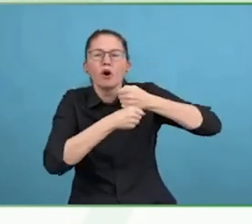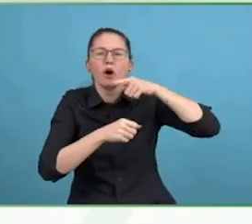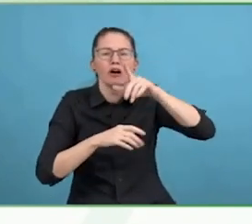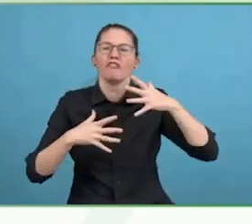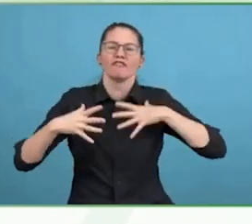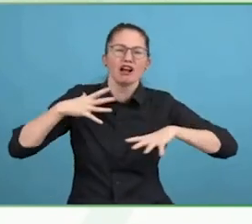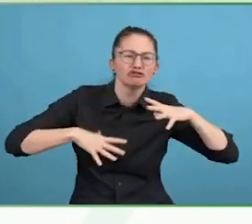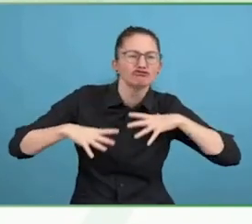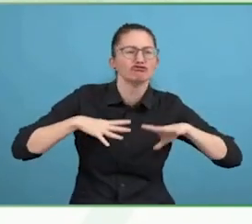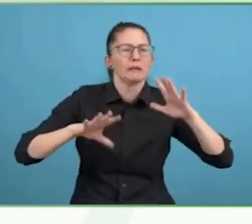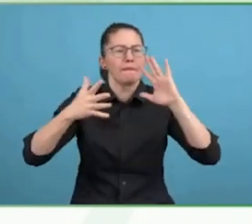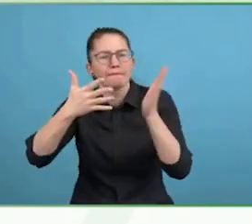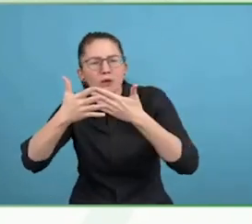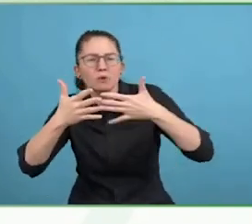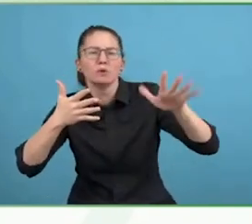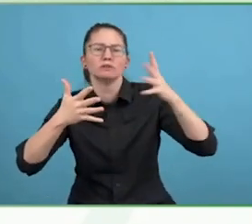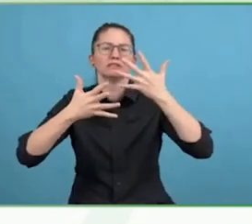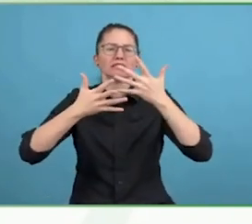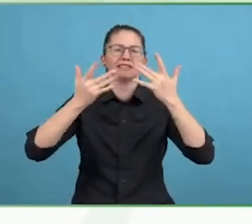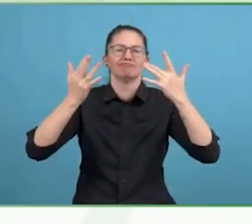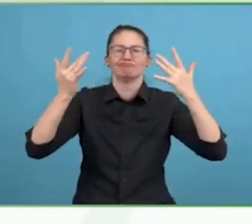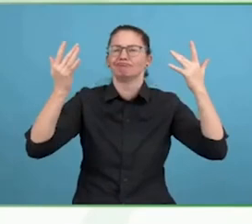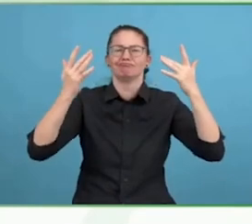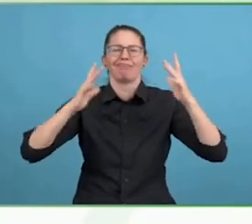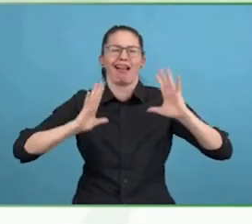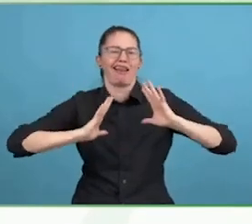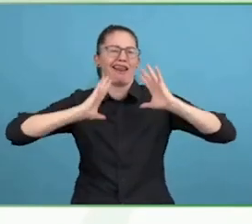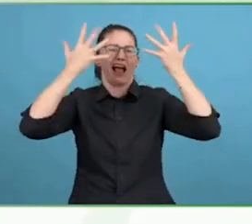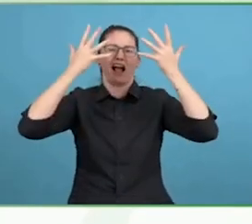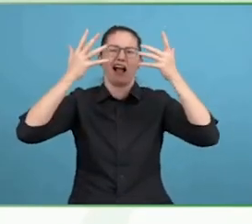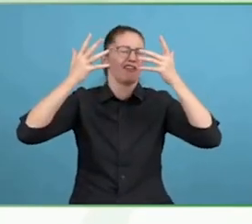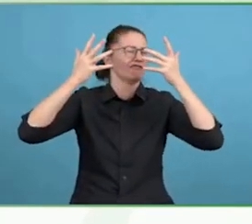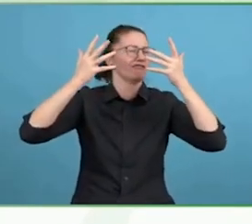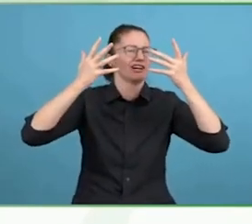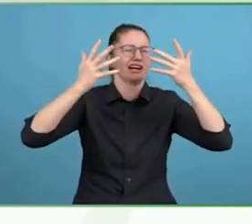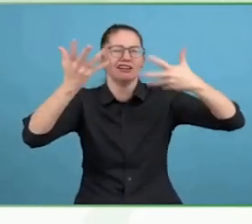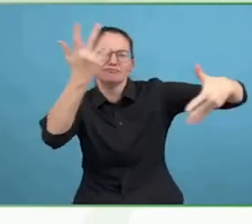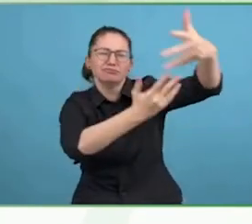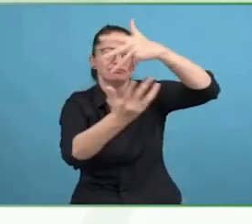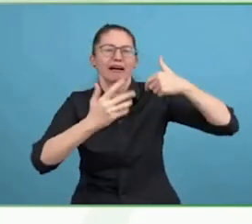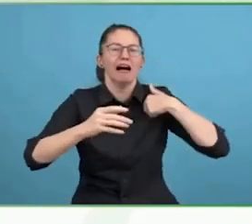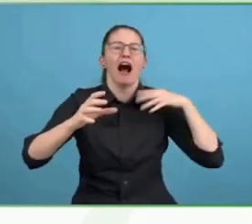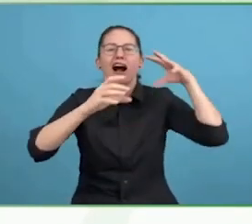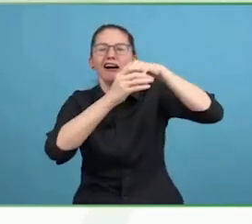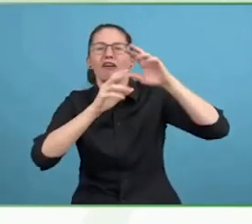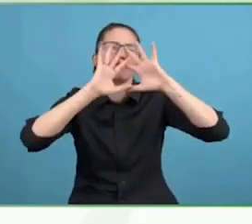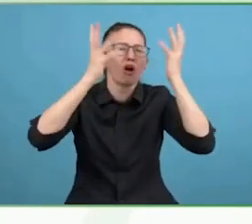I was there because I felt I was hearing the stories of everyday Afghans, how the war was affecting them.